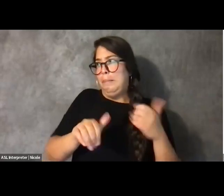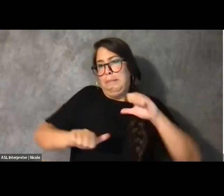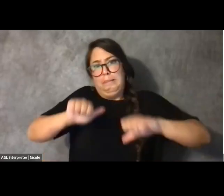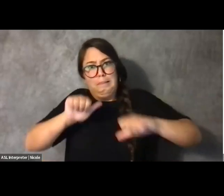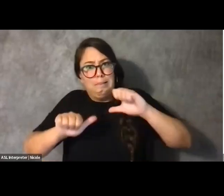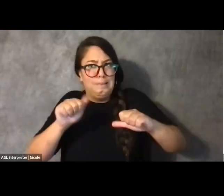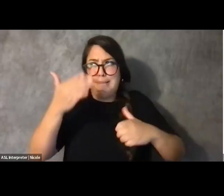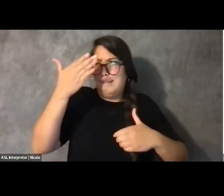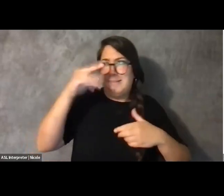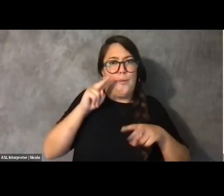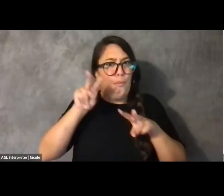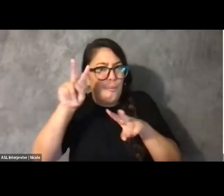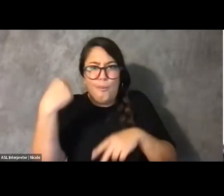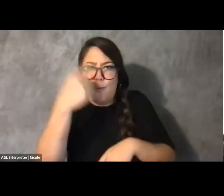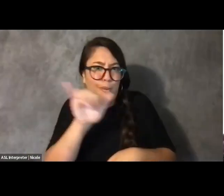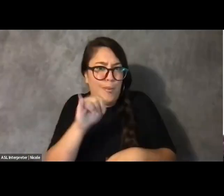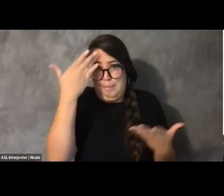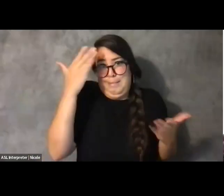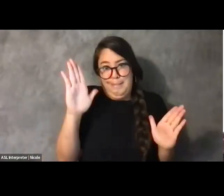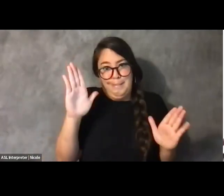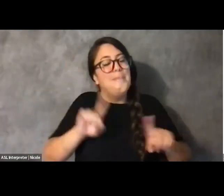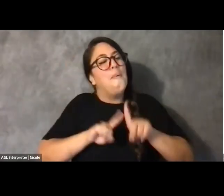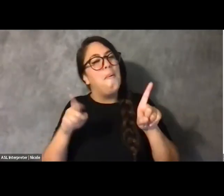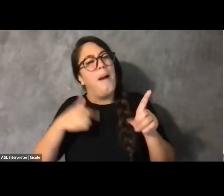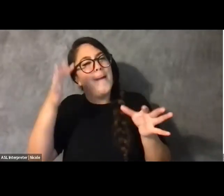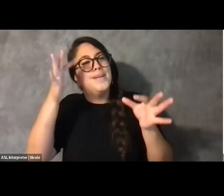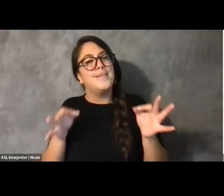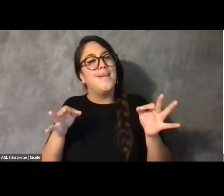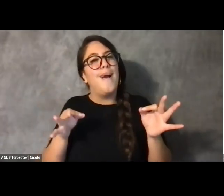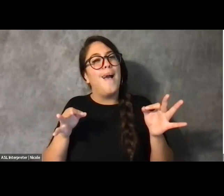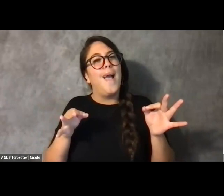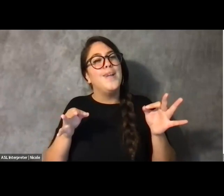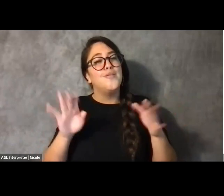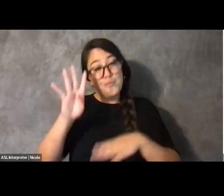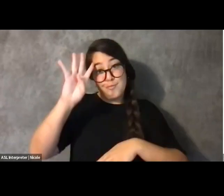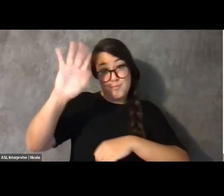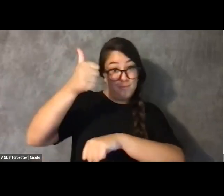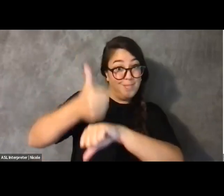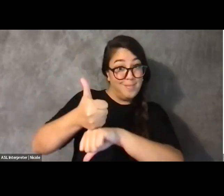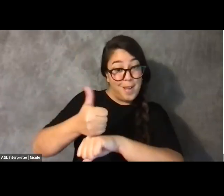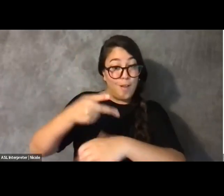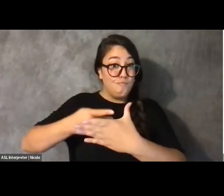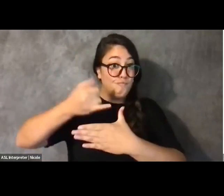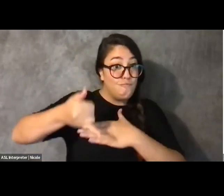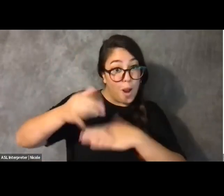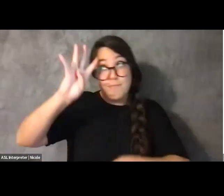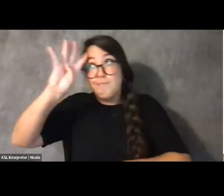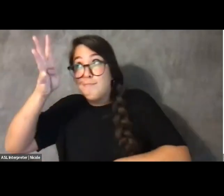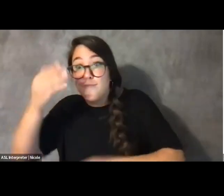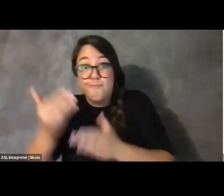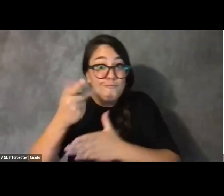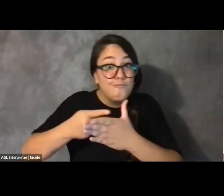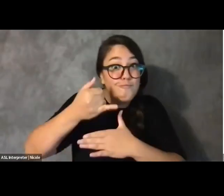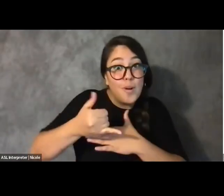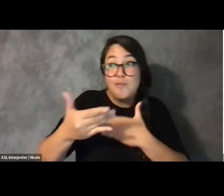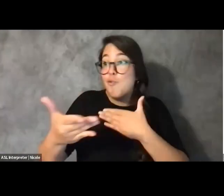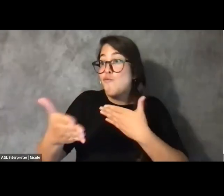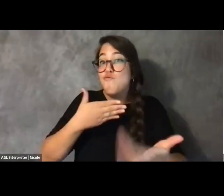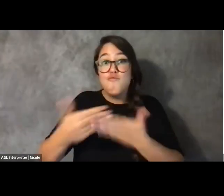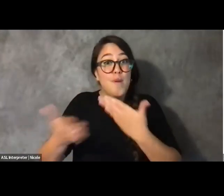And so, I was -- I decided to create a project that whatever came out of my experience here.